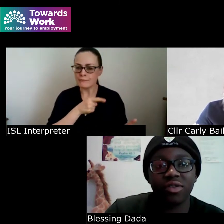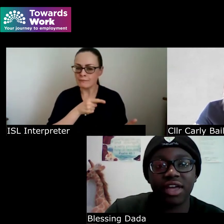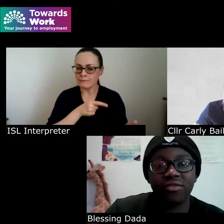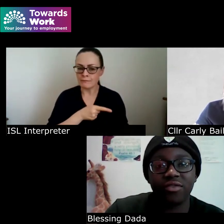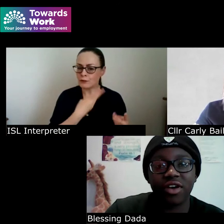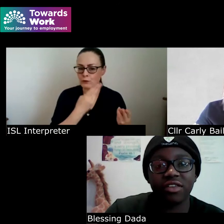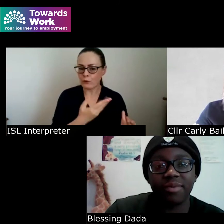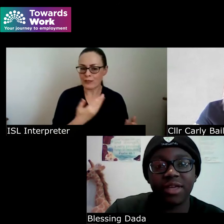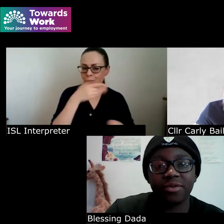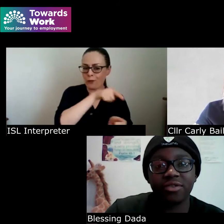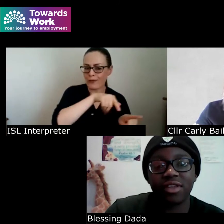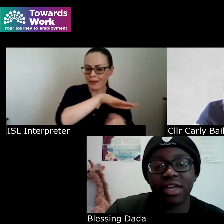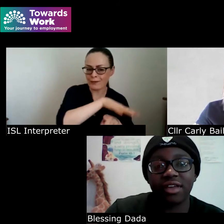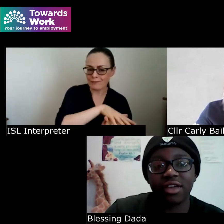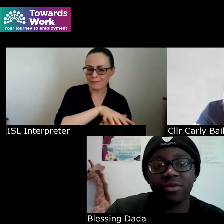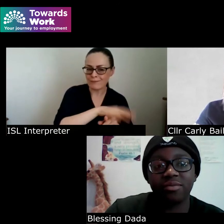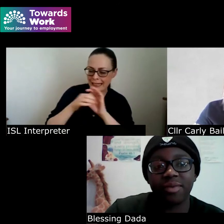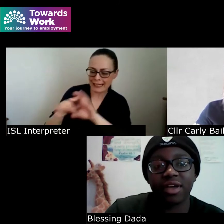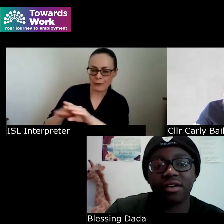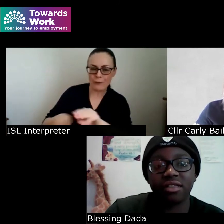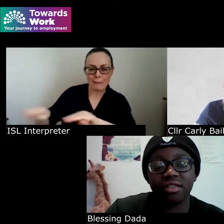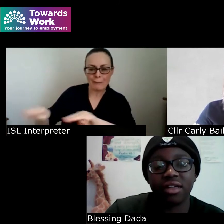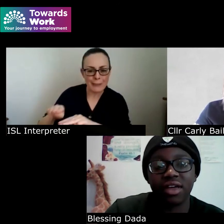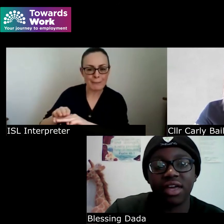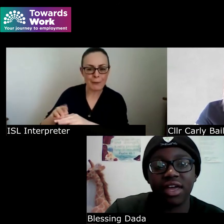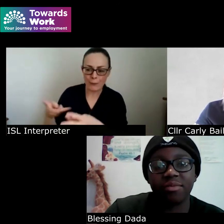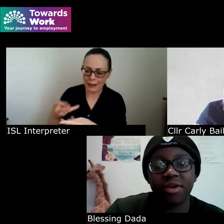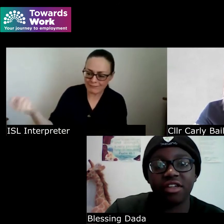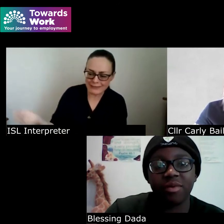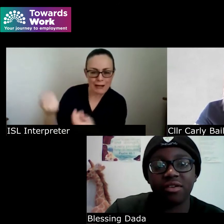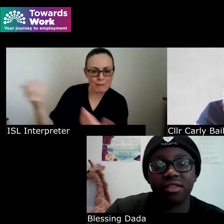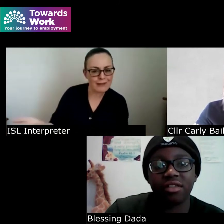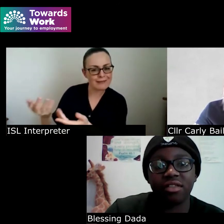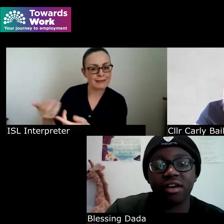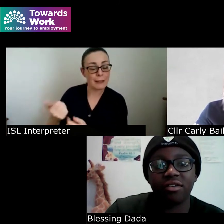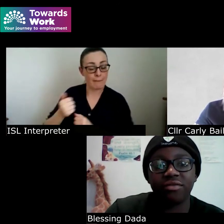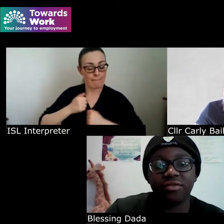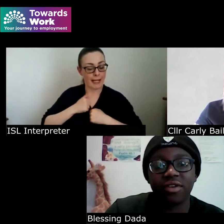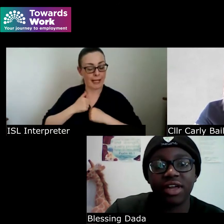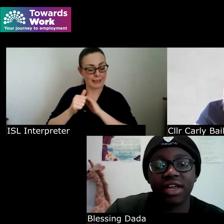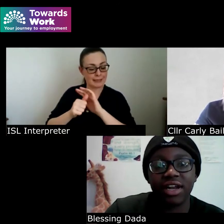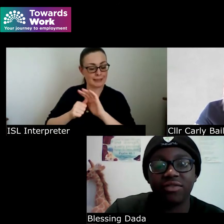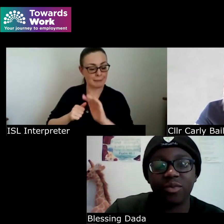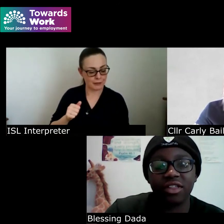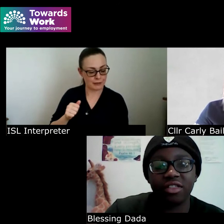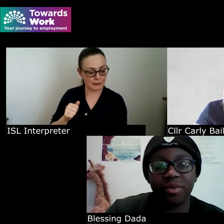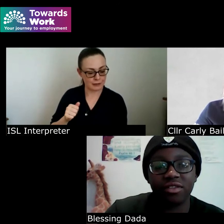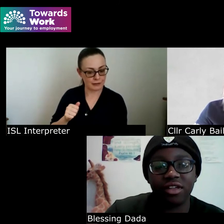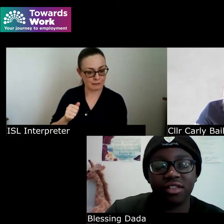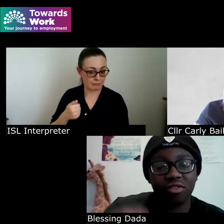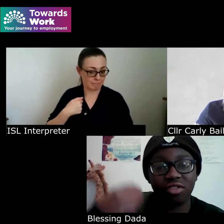and invite people to that table because in my experiences of living with disabilities I also